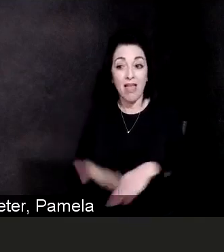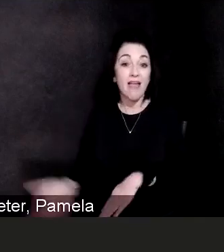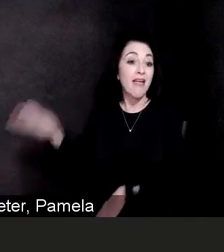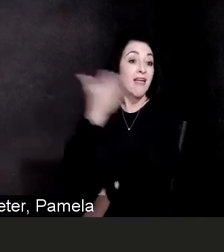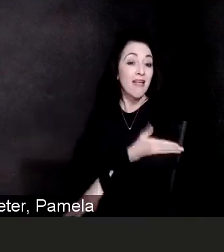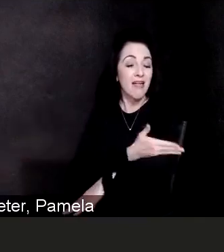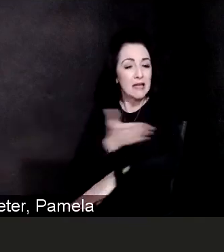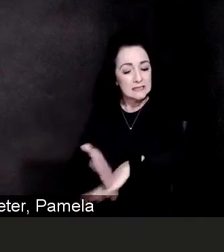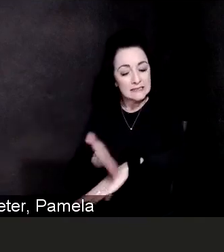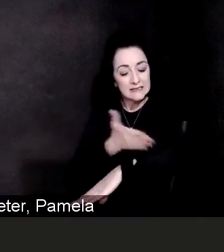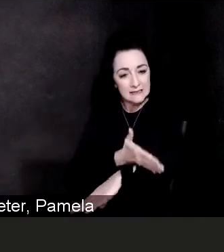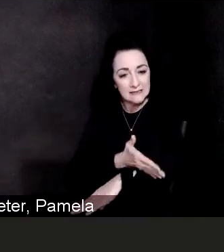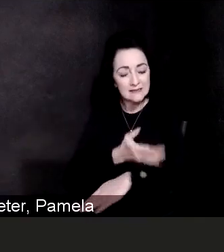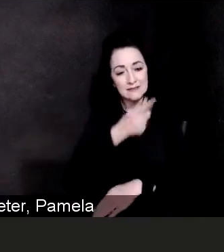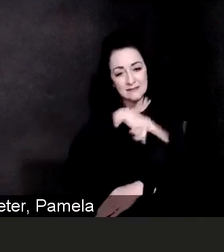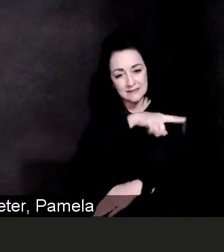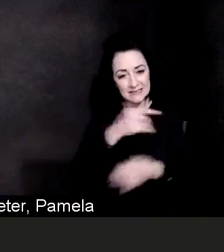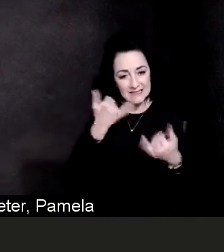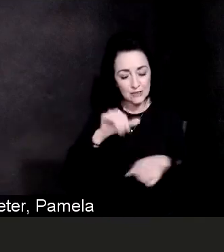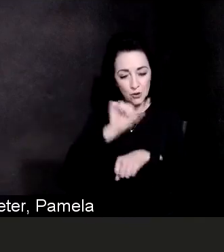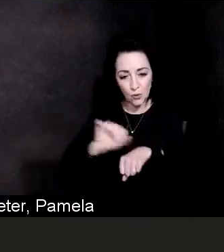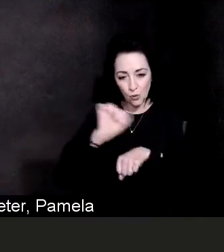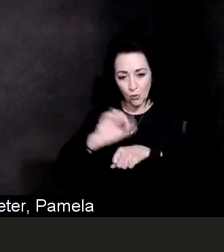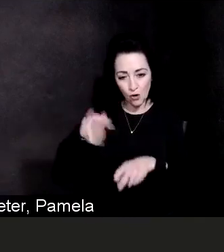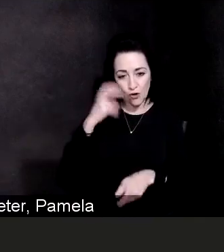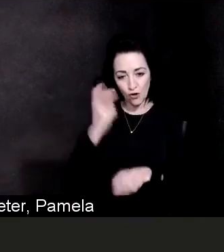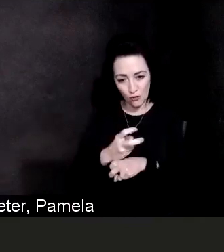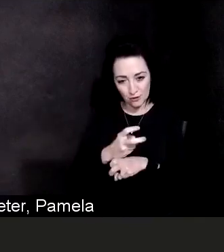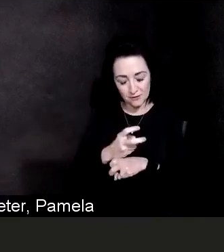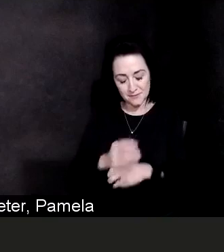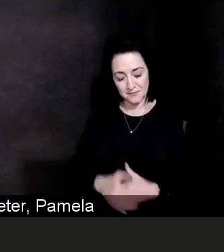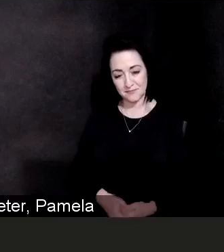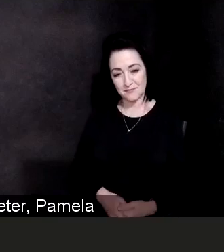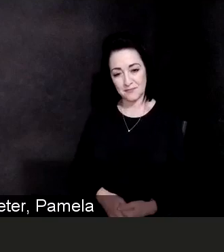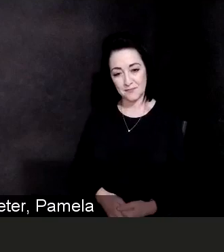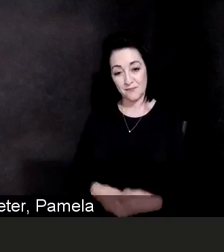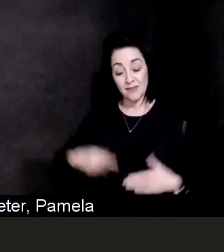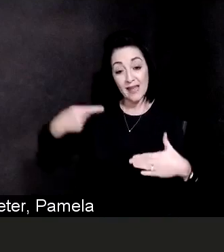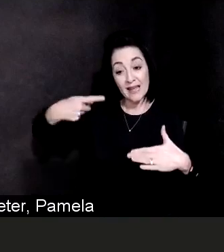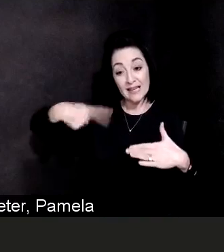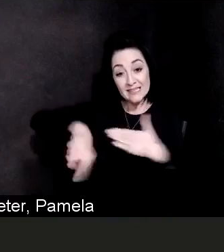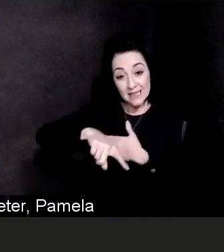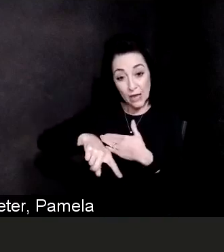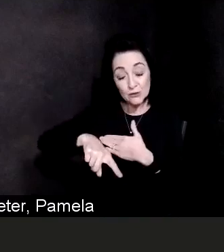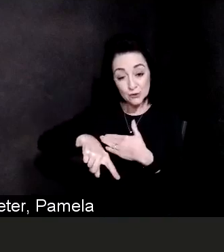will be the 49th anniversary of when my family immigrated to the United States from Japan.